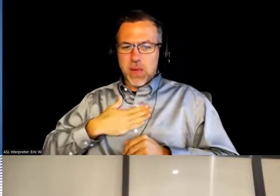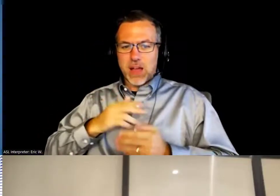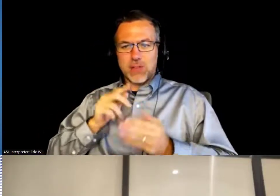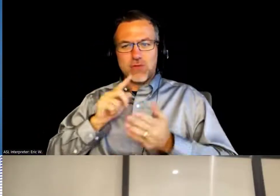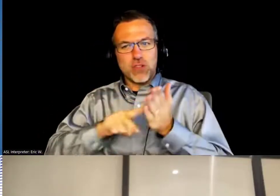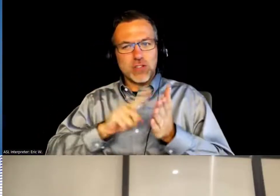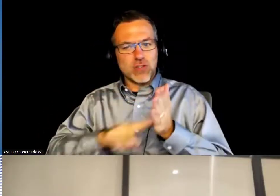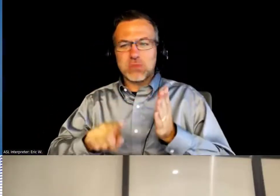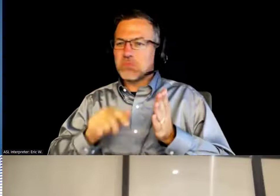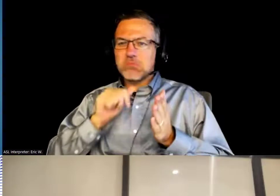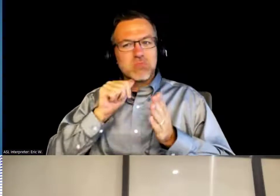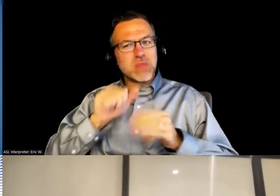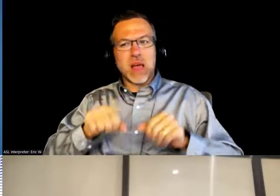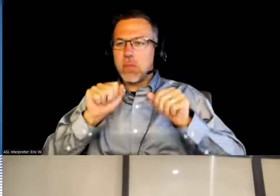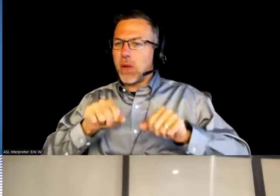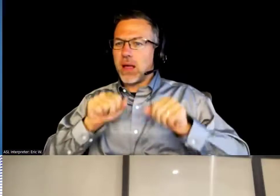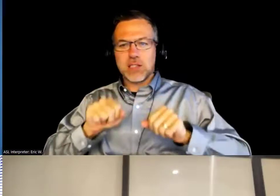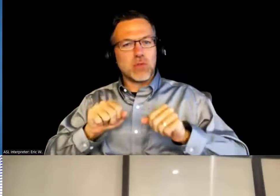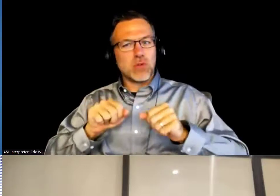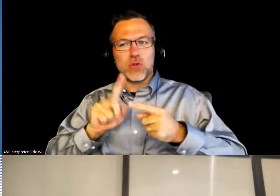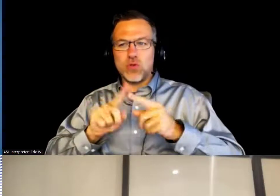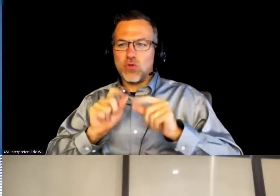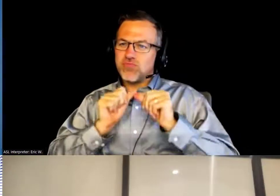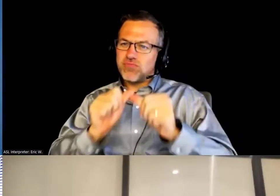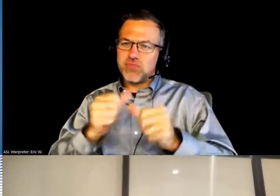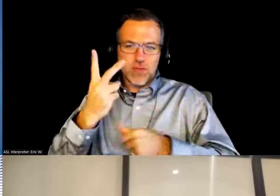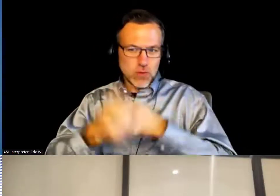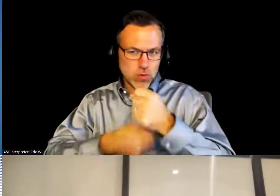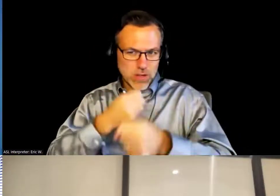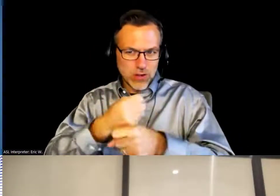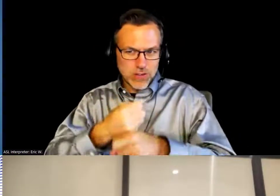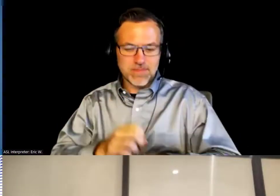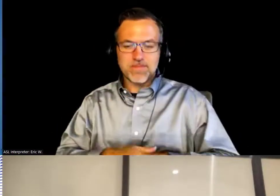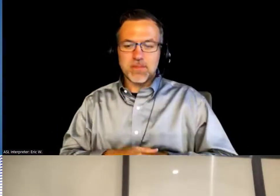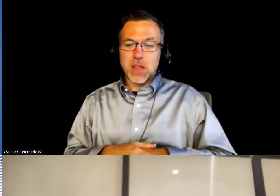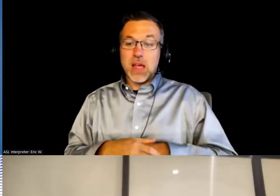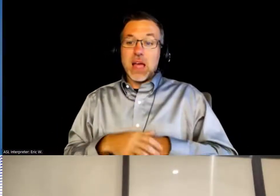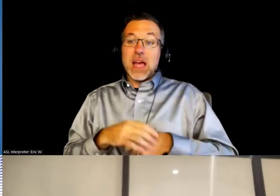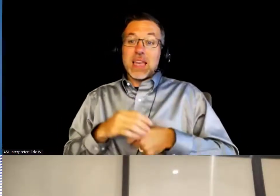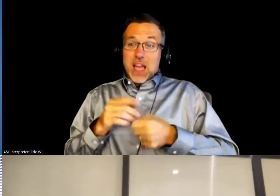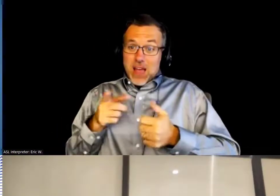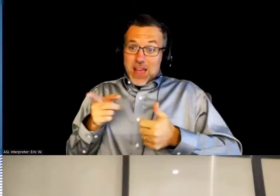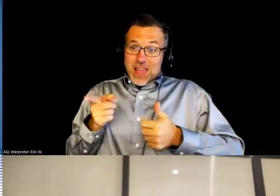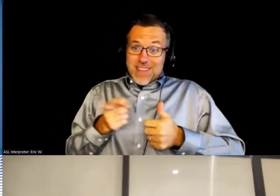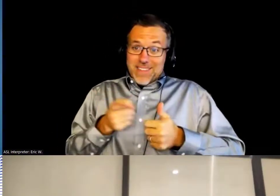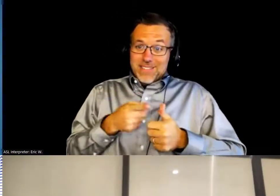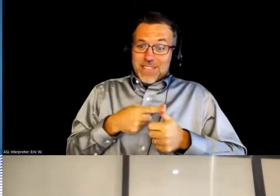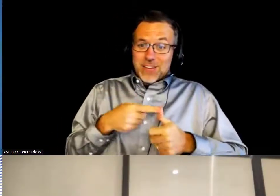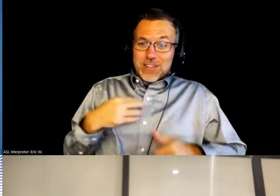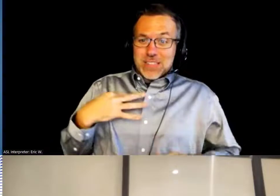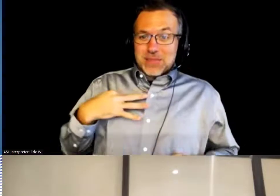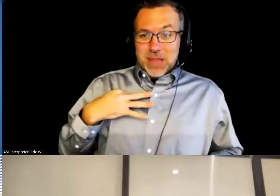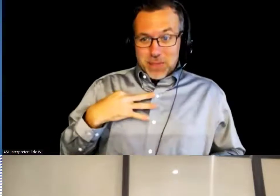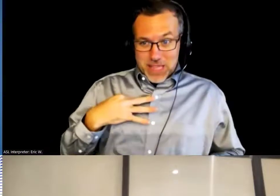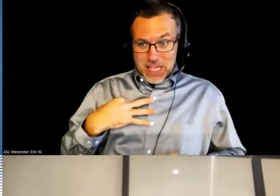Now, while it was along the lines of the first application that was funded on my first try,